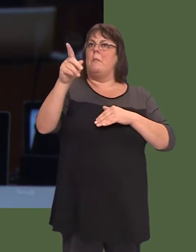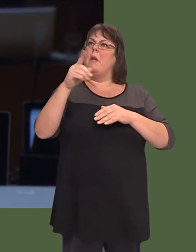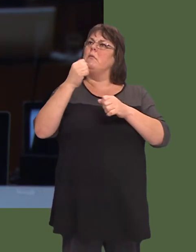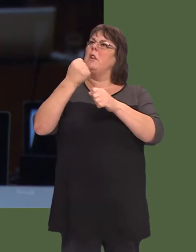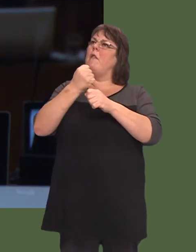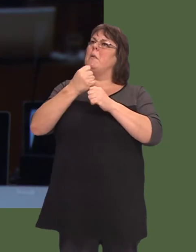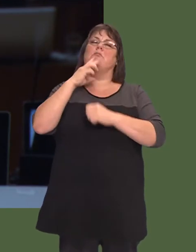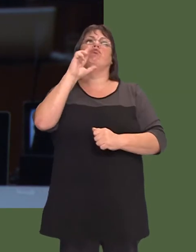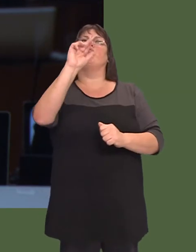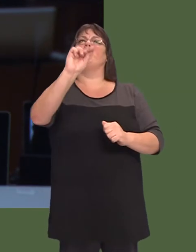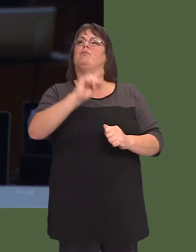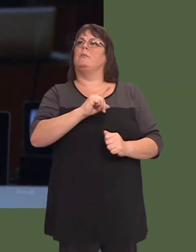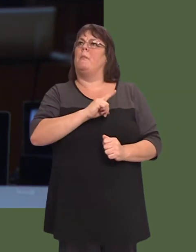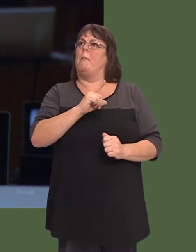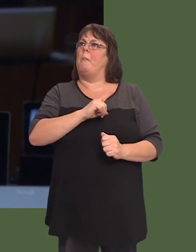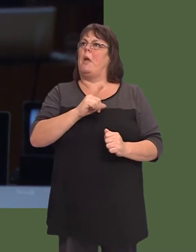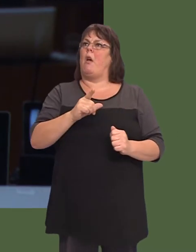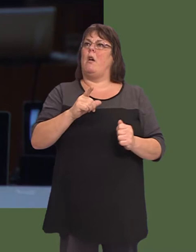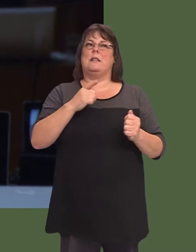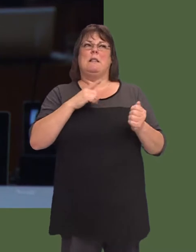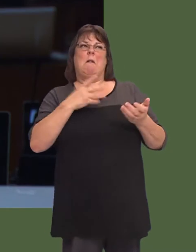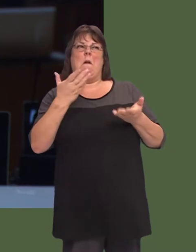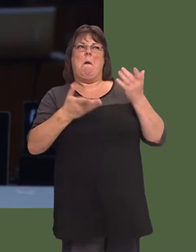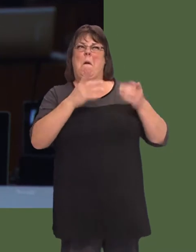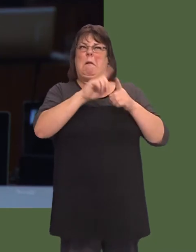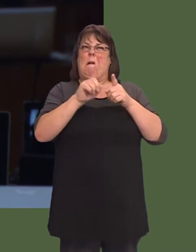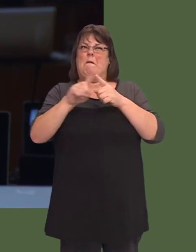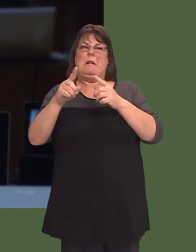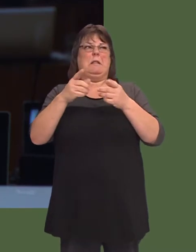dal i wrthod ar sail datganiadau annelwig ynglyn ‚ chost a chymhlethdod y broses.